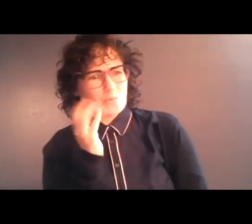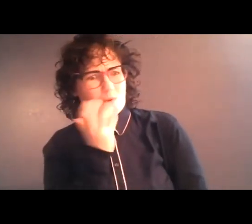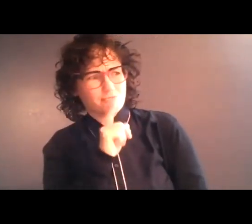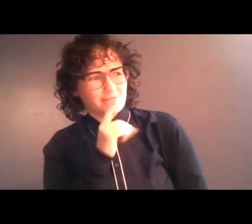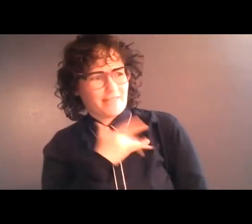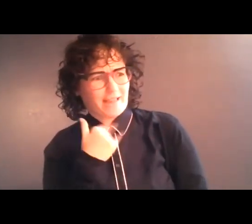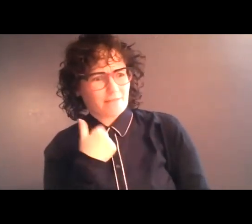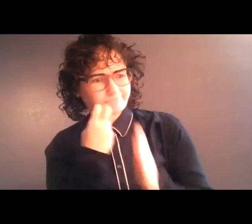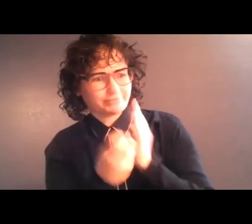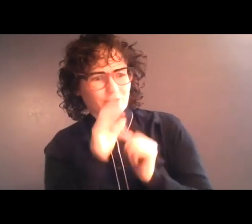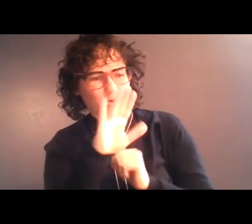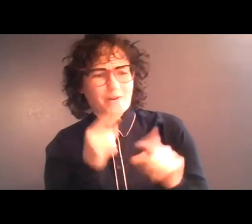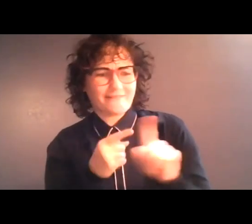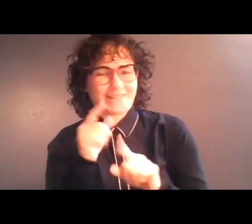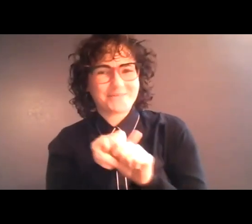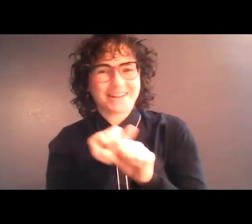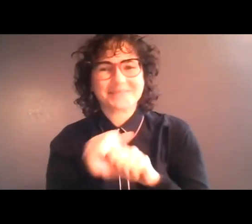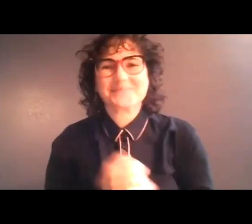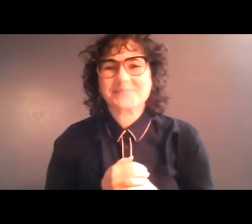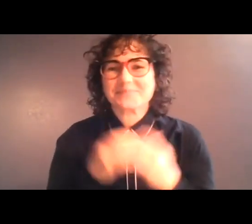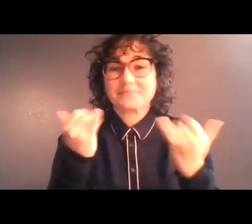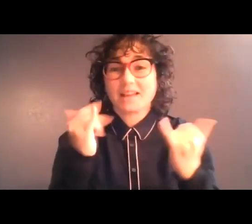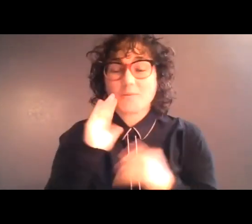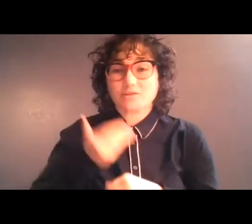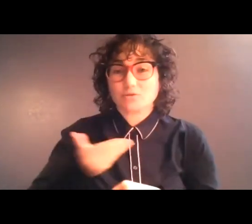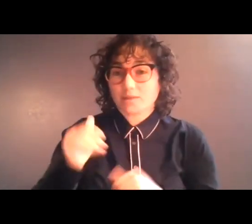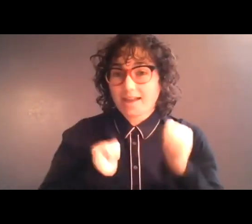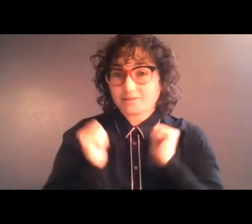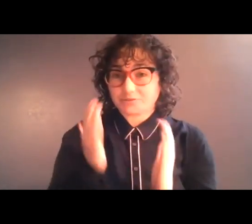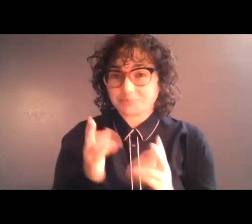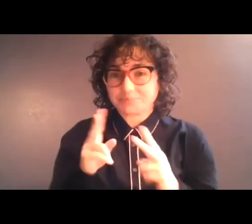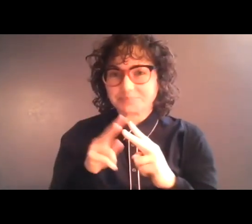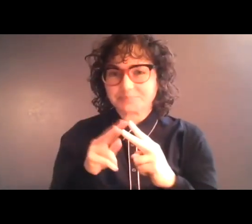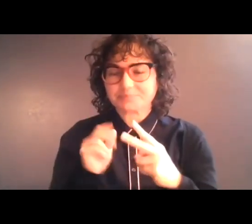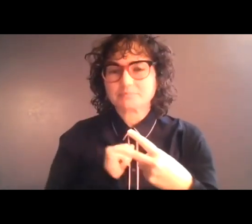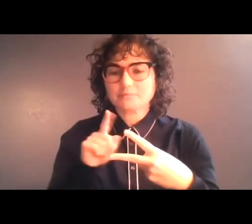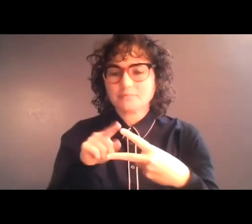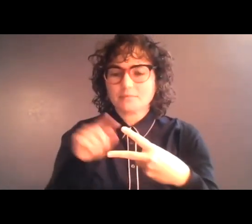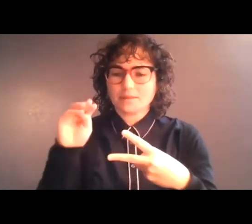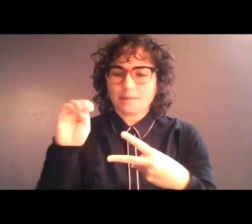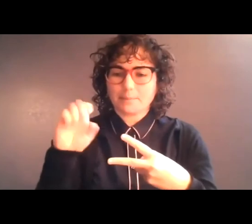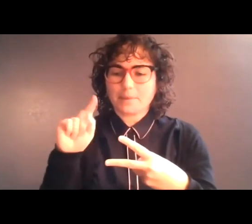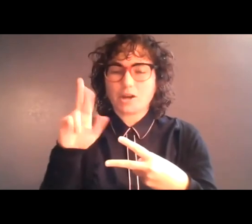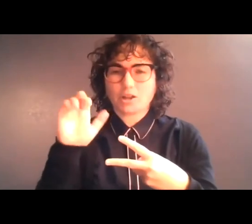now, I'd like to introduce our actors. So Meredith and Jason, maybe you could go ahead